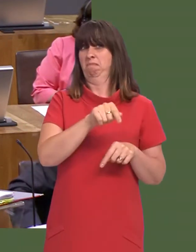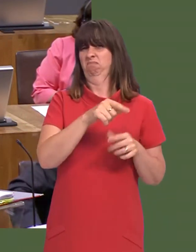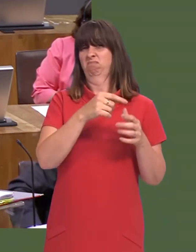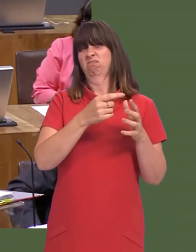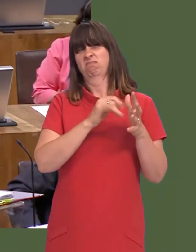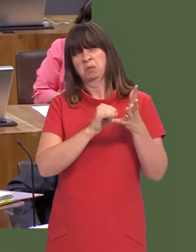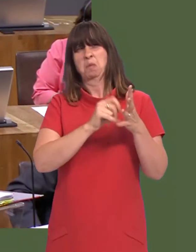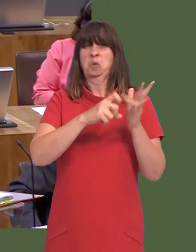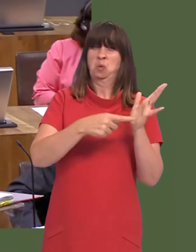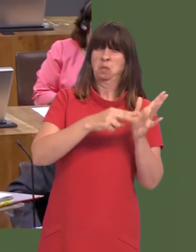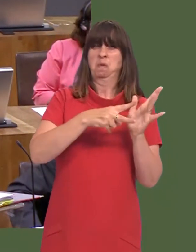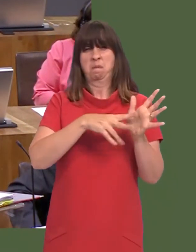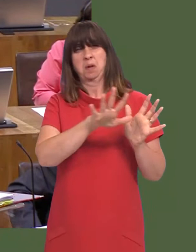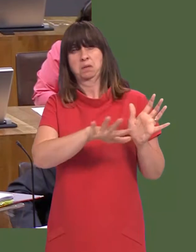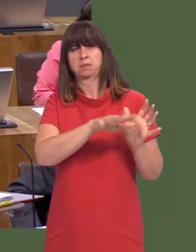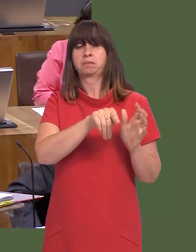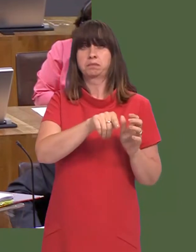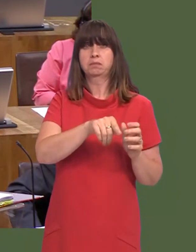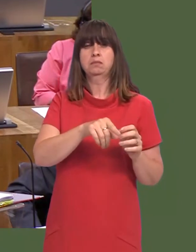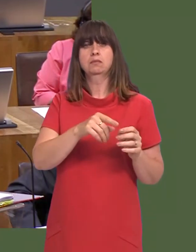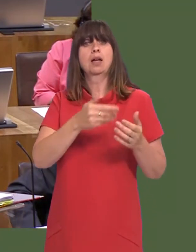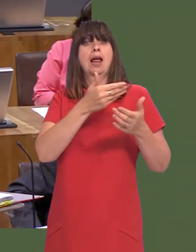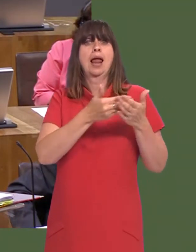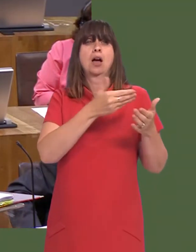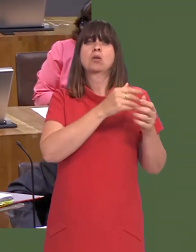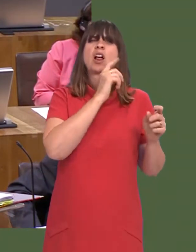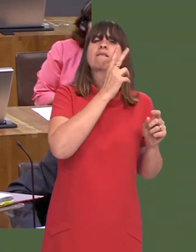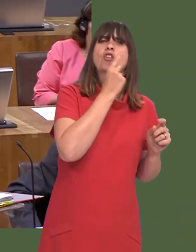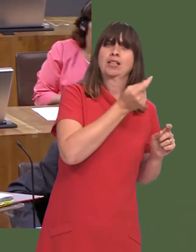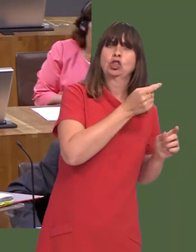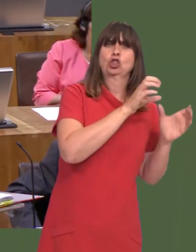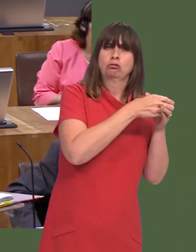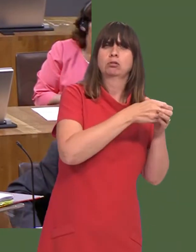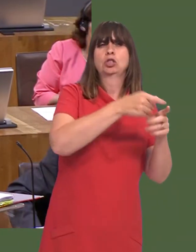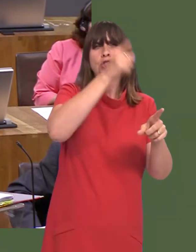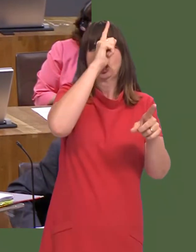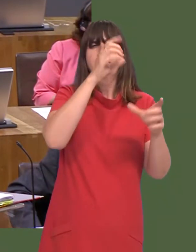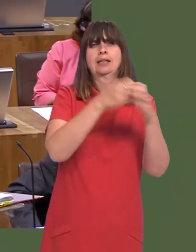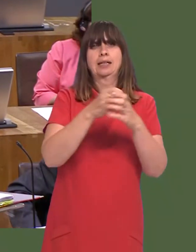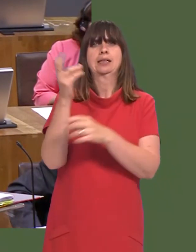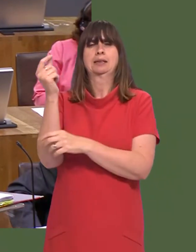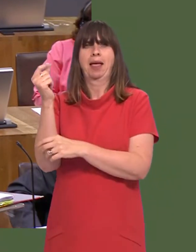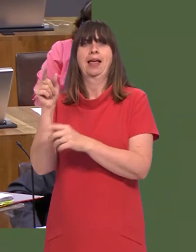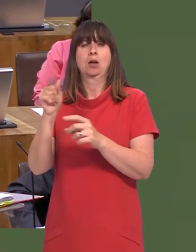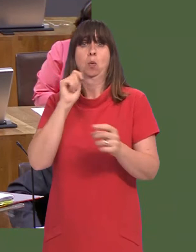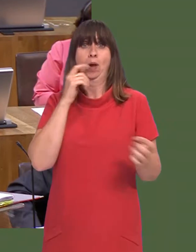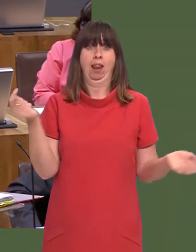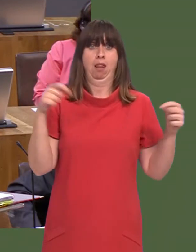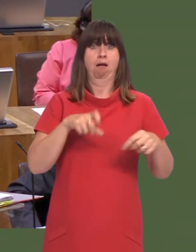autumn is that the language institutions of France, Spain, and Germany are going to open